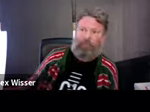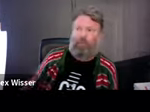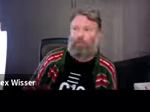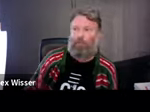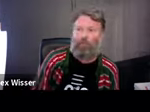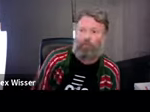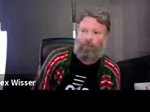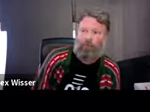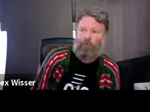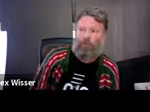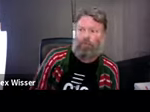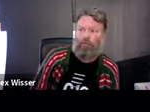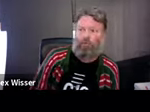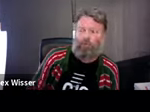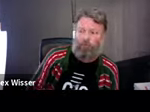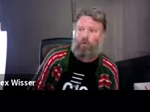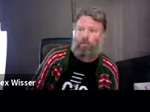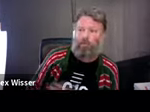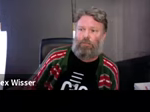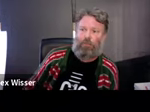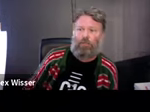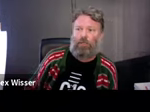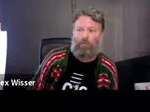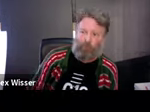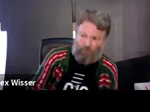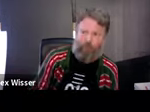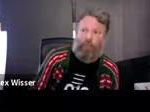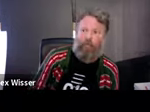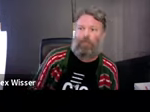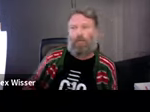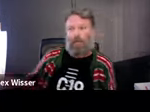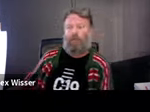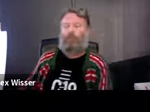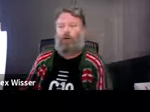Rylstone, which is not that far. You have this 20th century and it was a